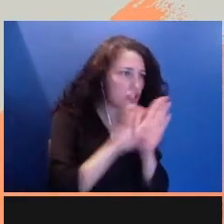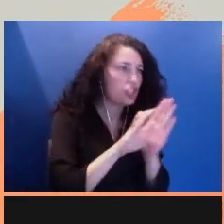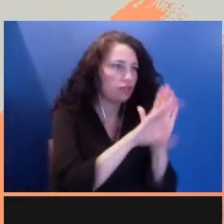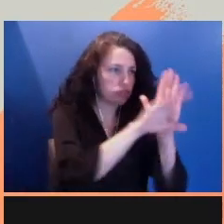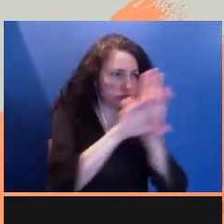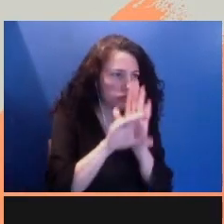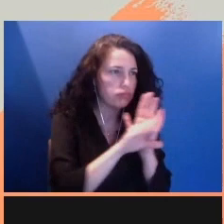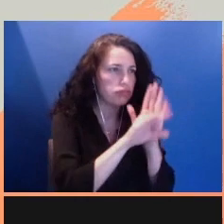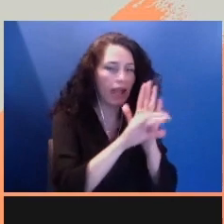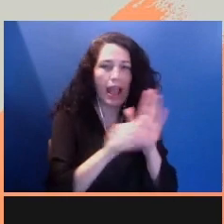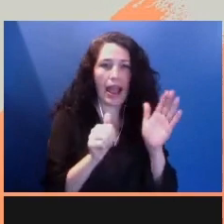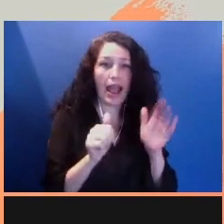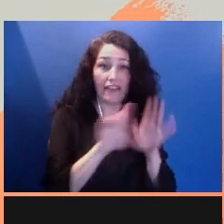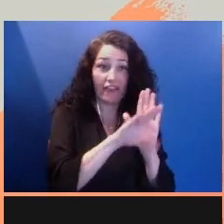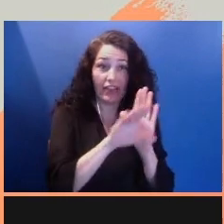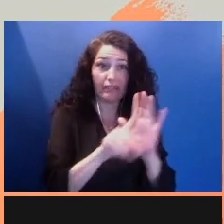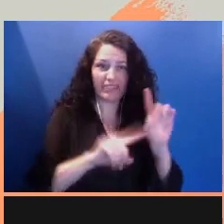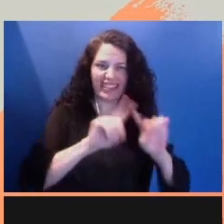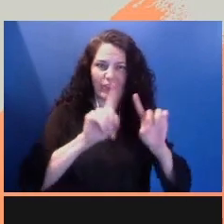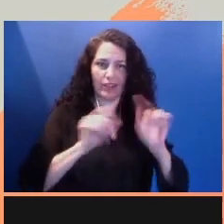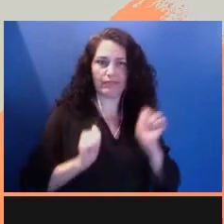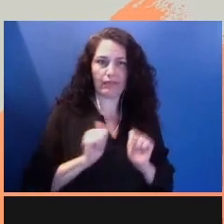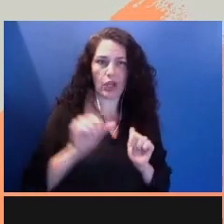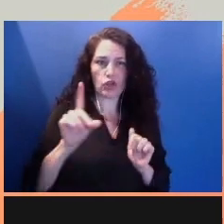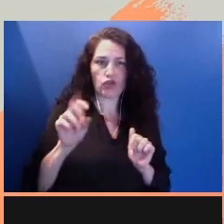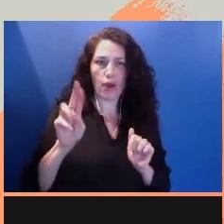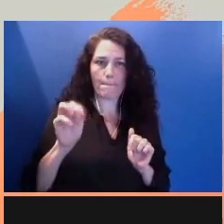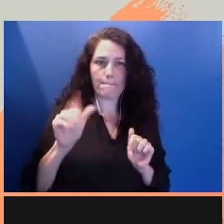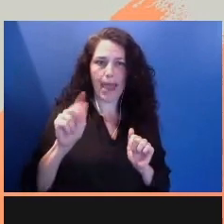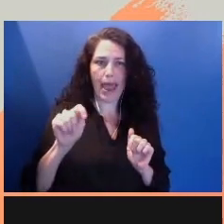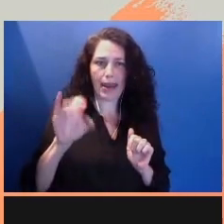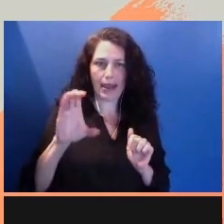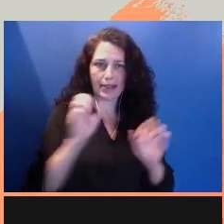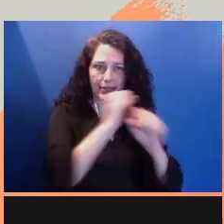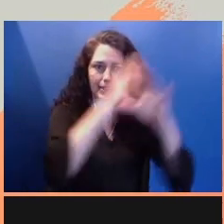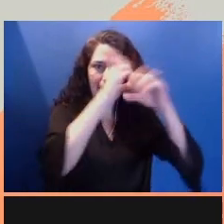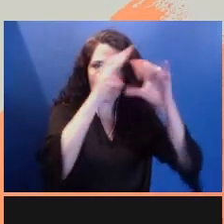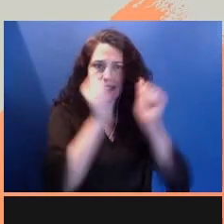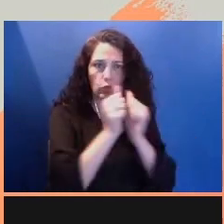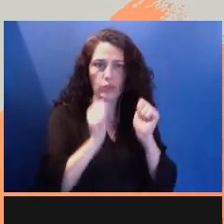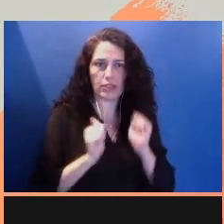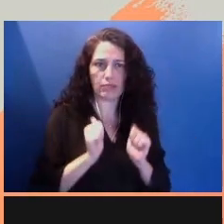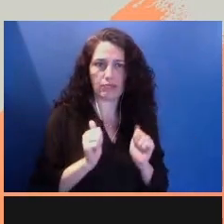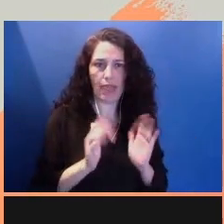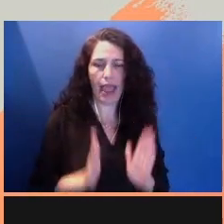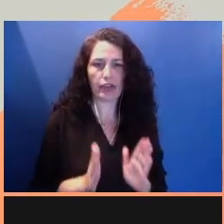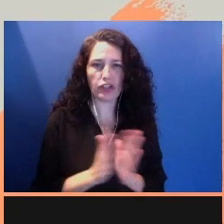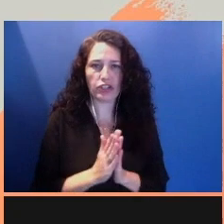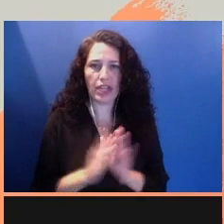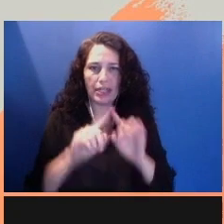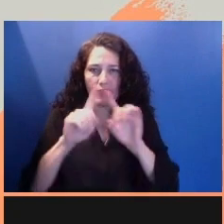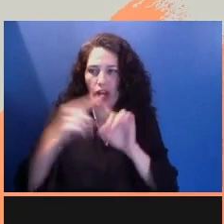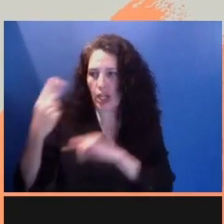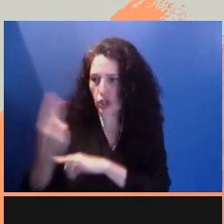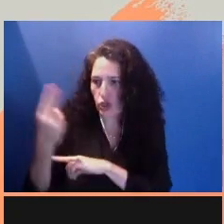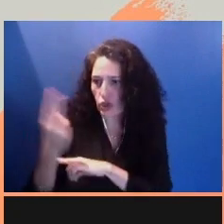I contrasted recreated archival with historical archival to comment and question the conventions